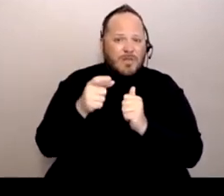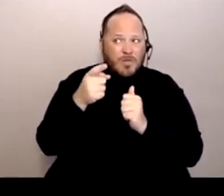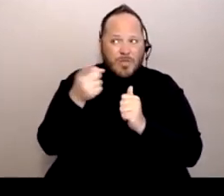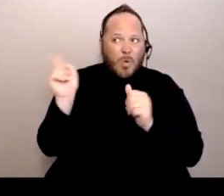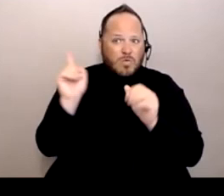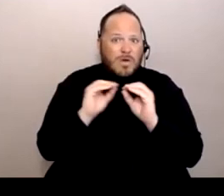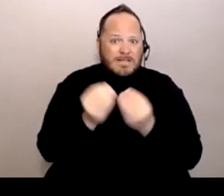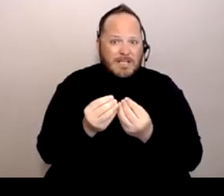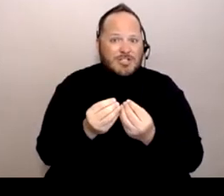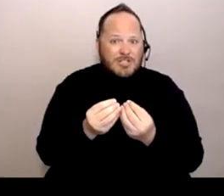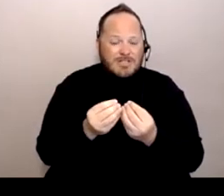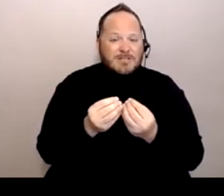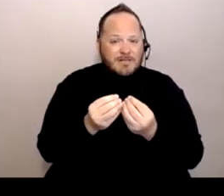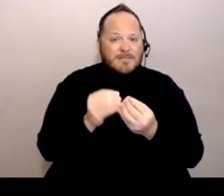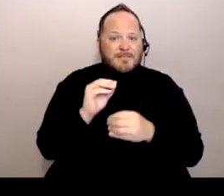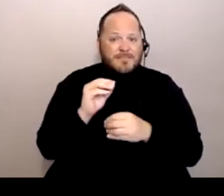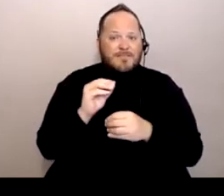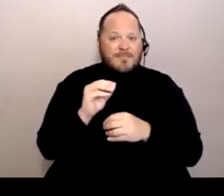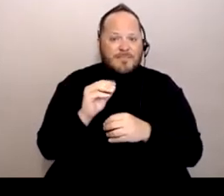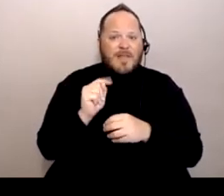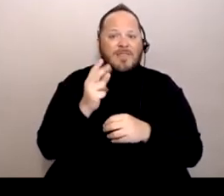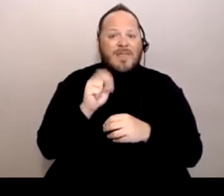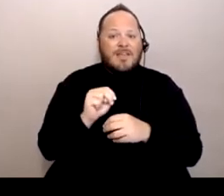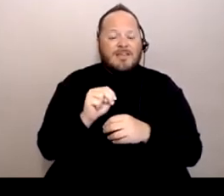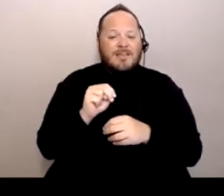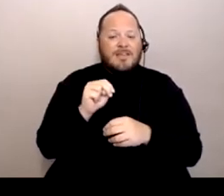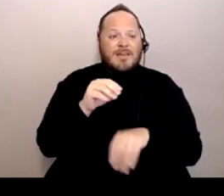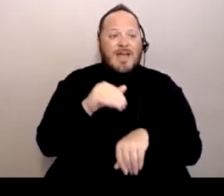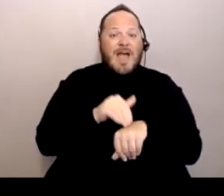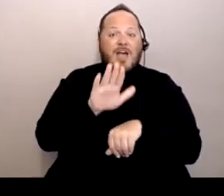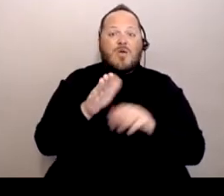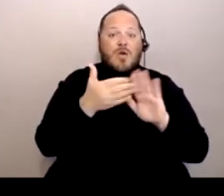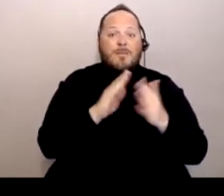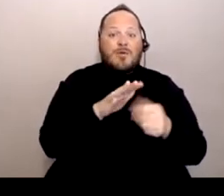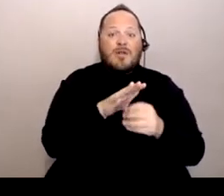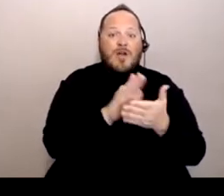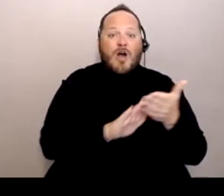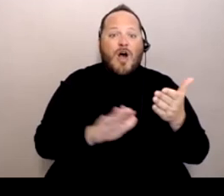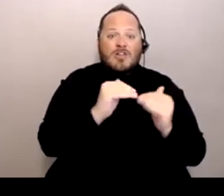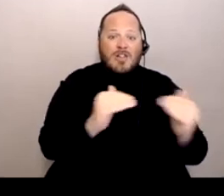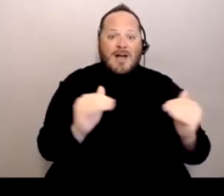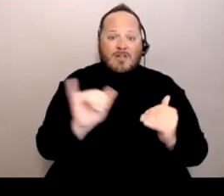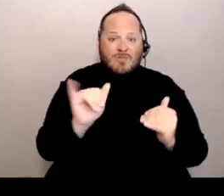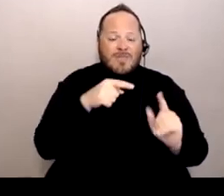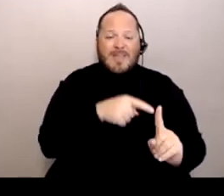and at your community college level as well, there's a committee college board